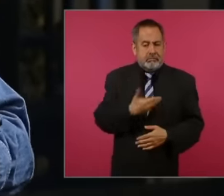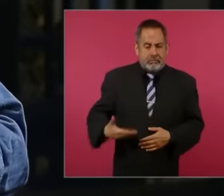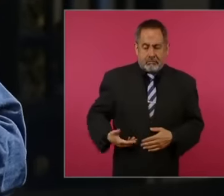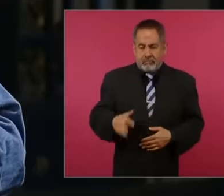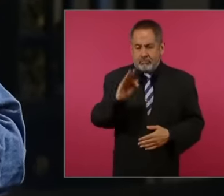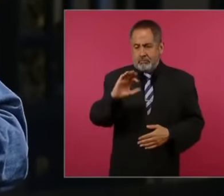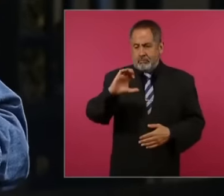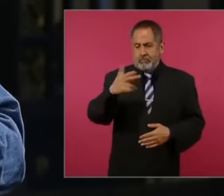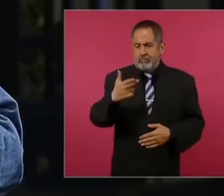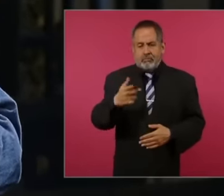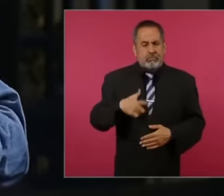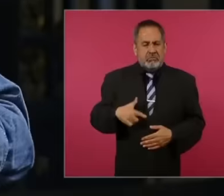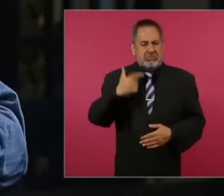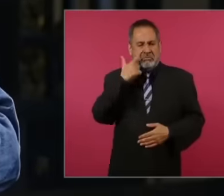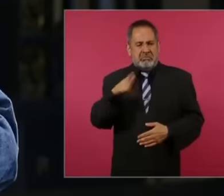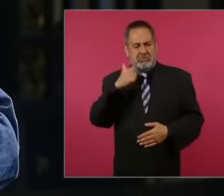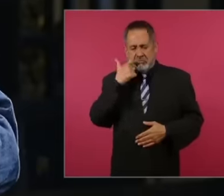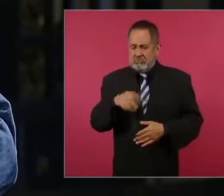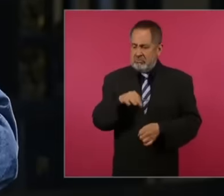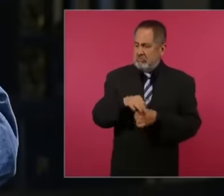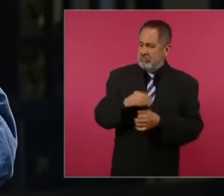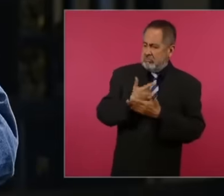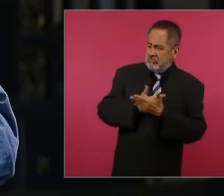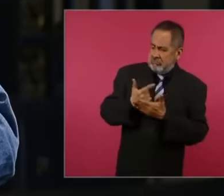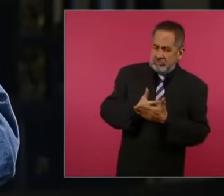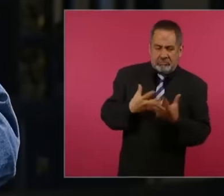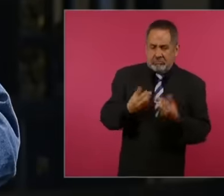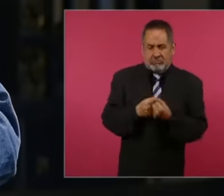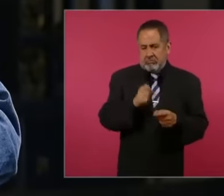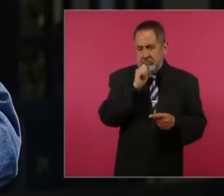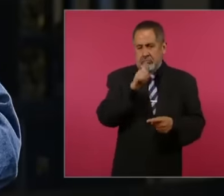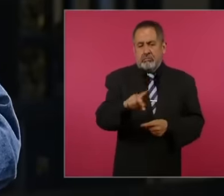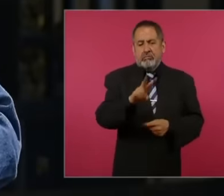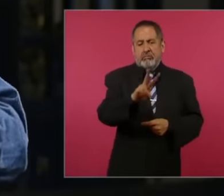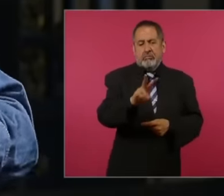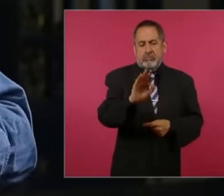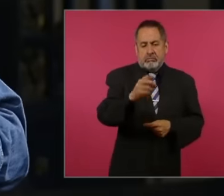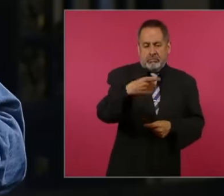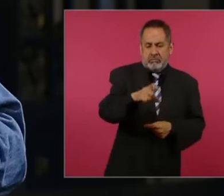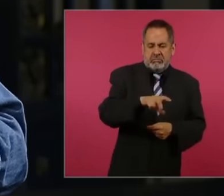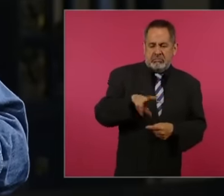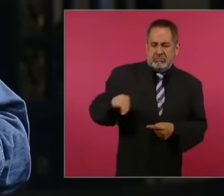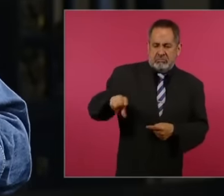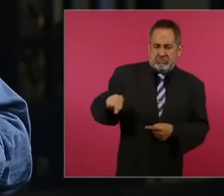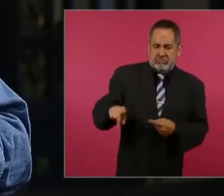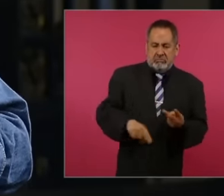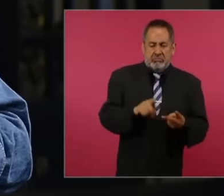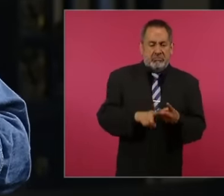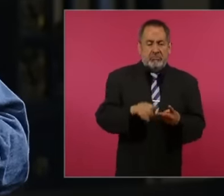this good thing to be done in this case with Vicente Fox. And Felipe Calderón had this famous